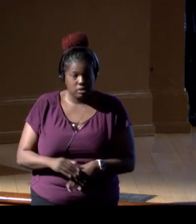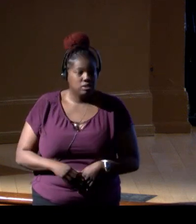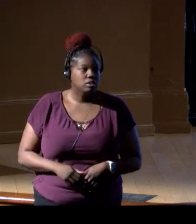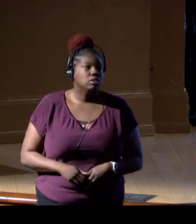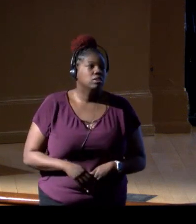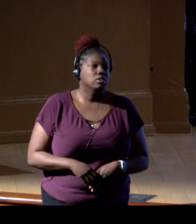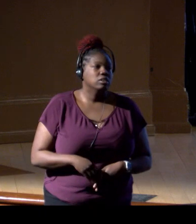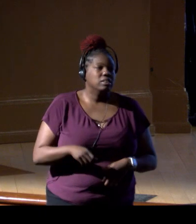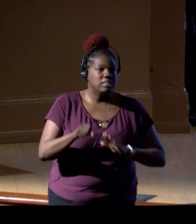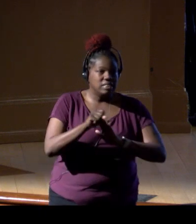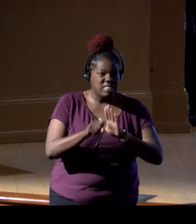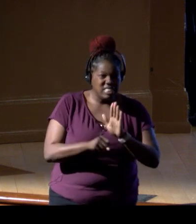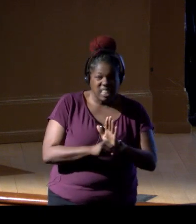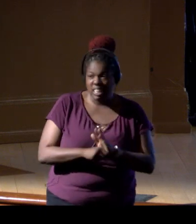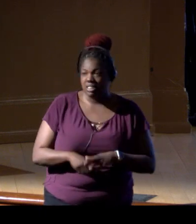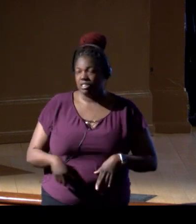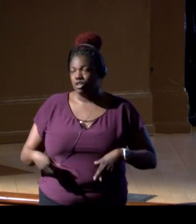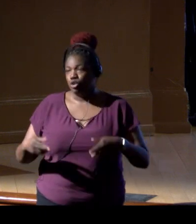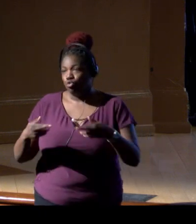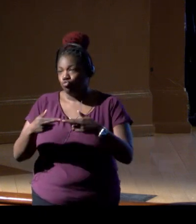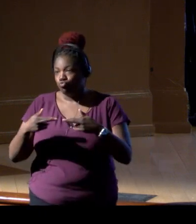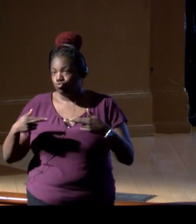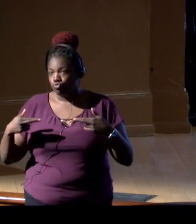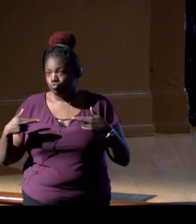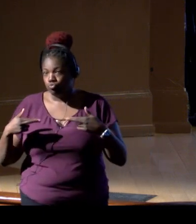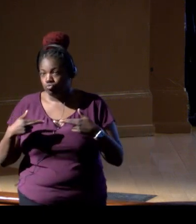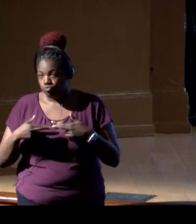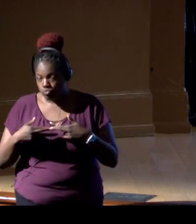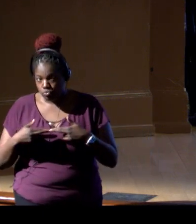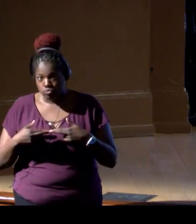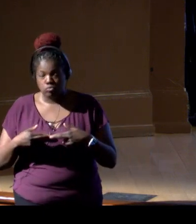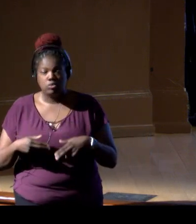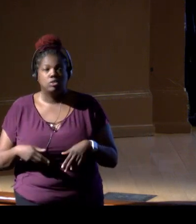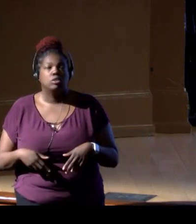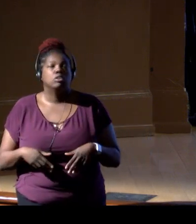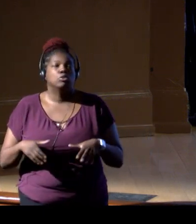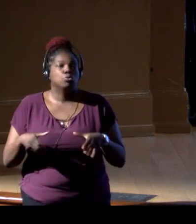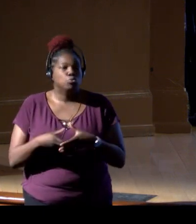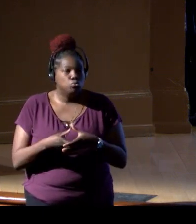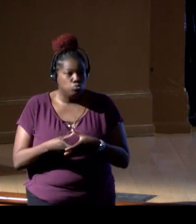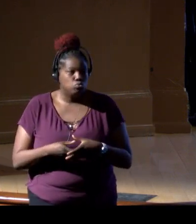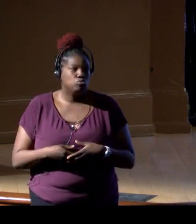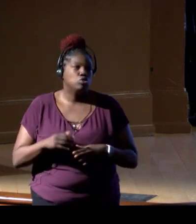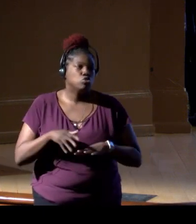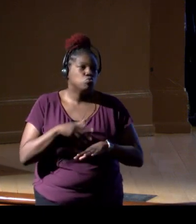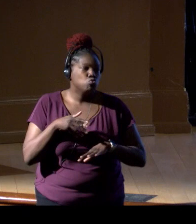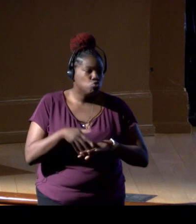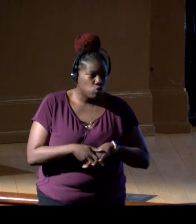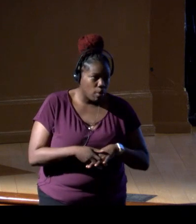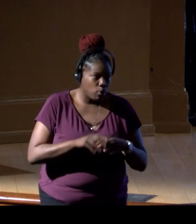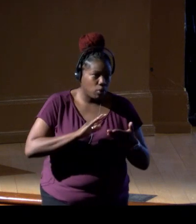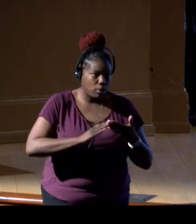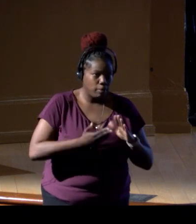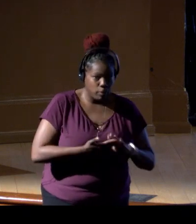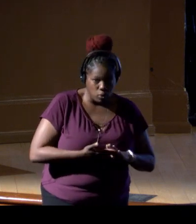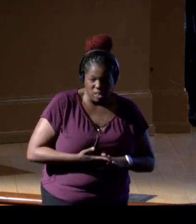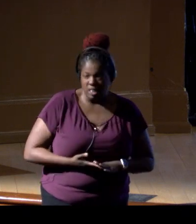states, regional, region entities, tribal communities, tribal nations,